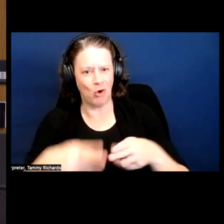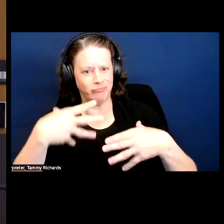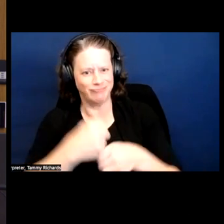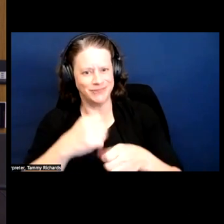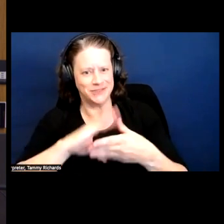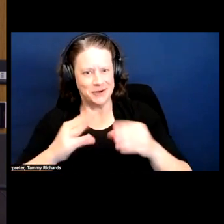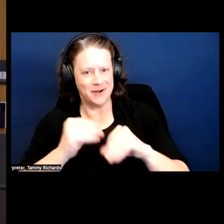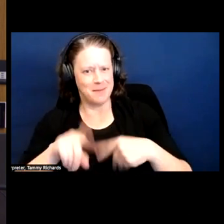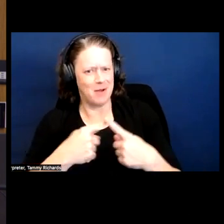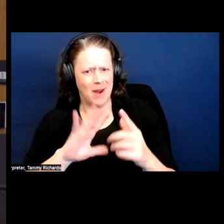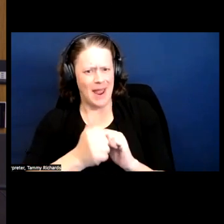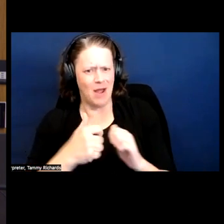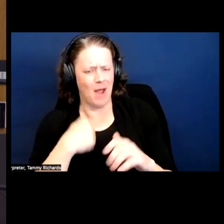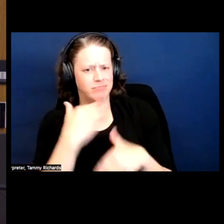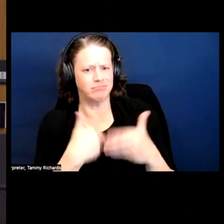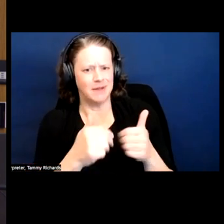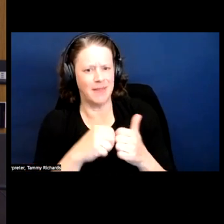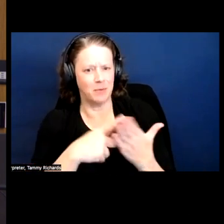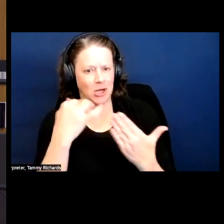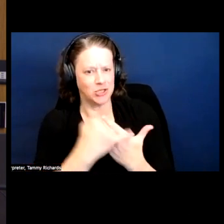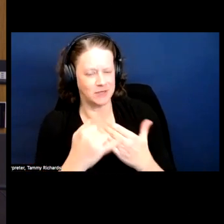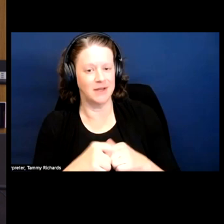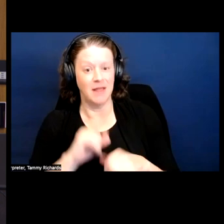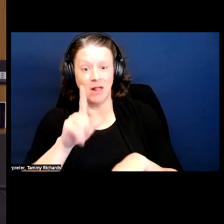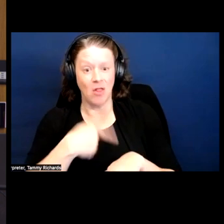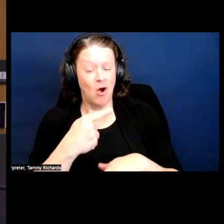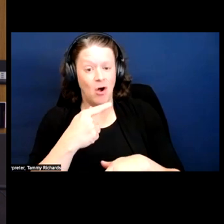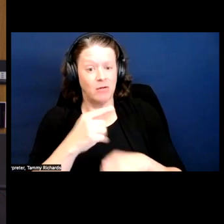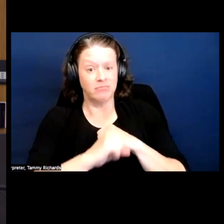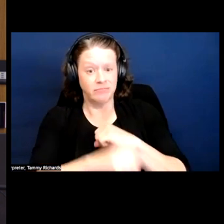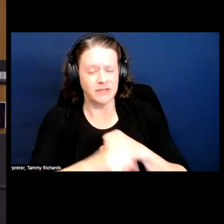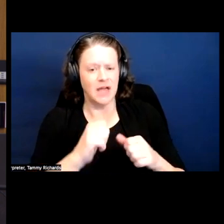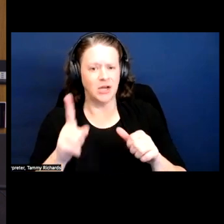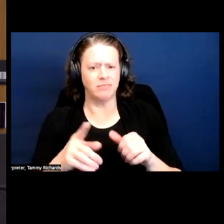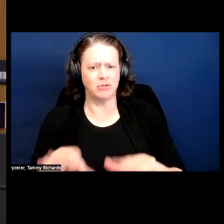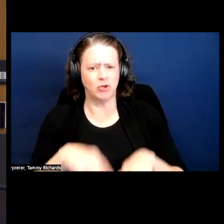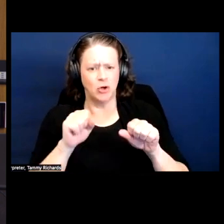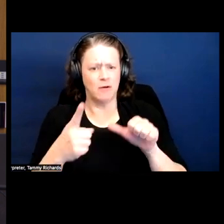The long version is, in the most abbreviated form, I took my first disability studies in